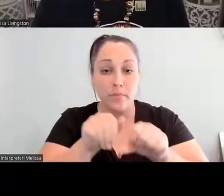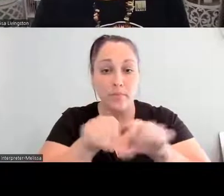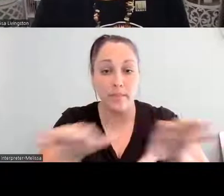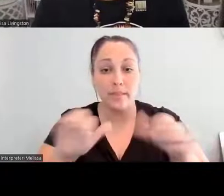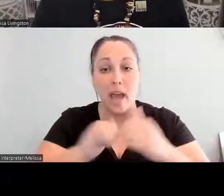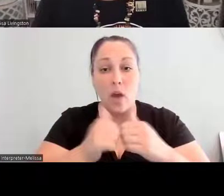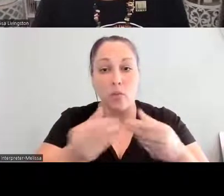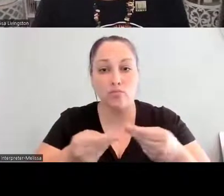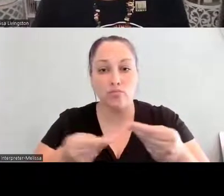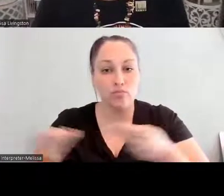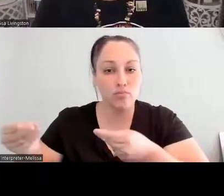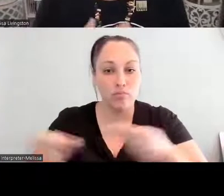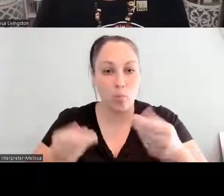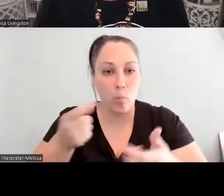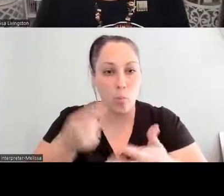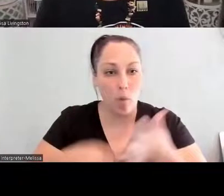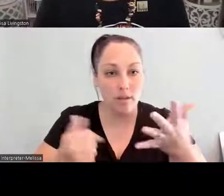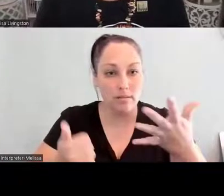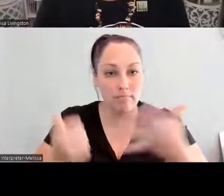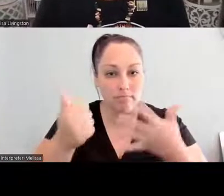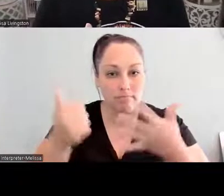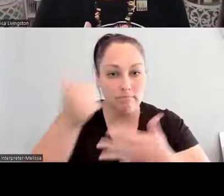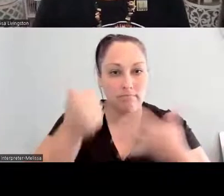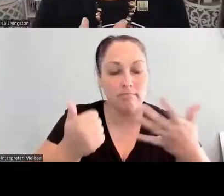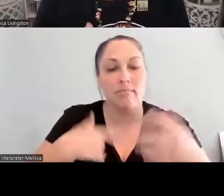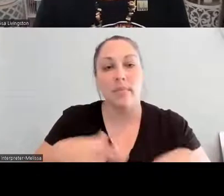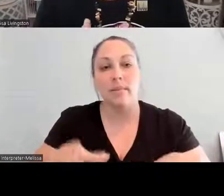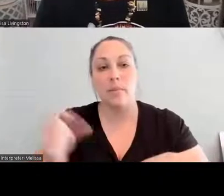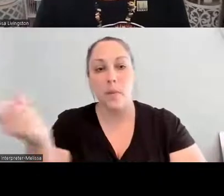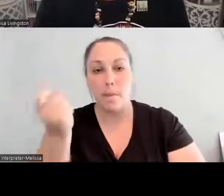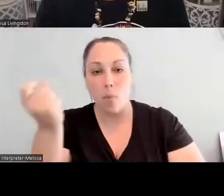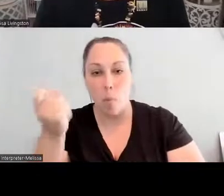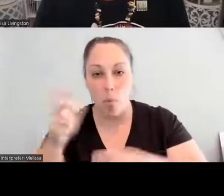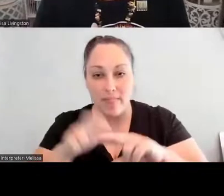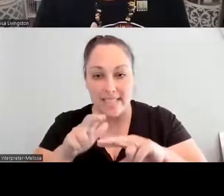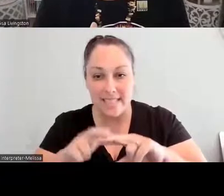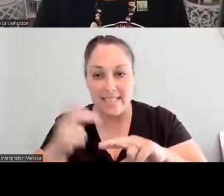able to hold these seeds, to be able to know that we need to save our own seeds.